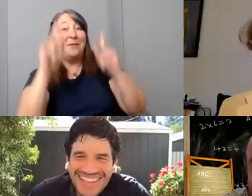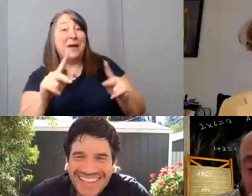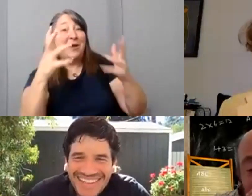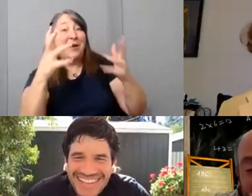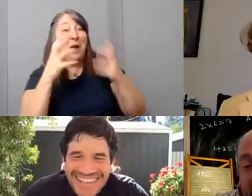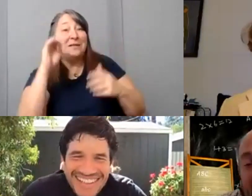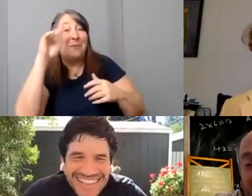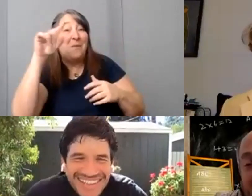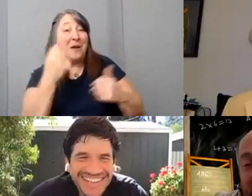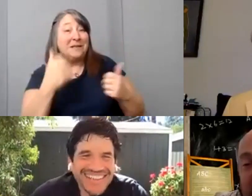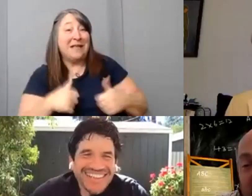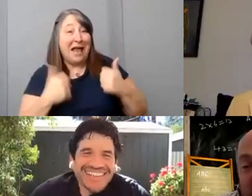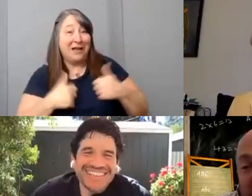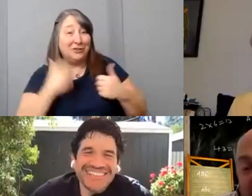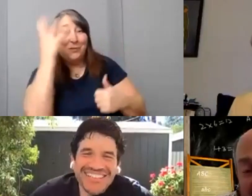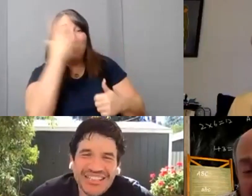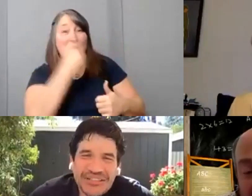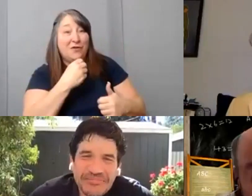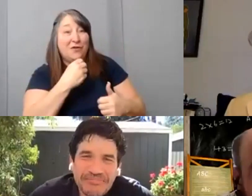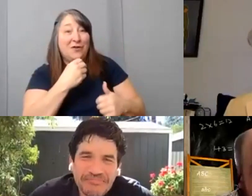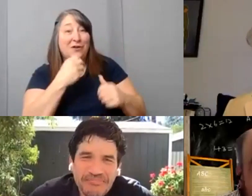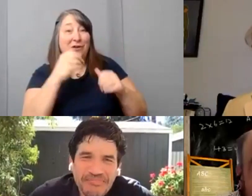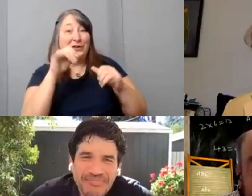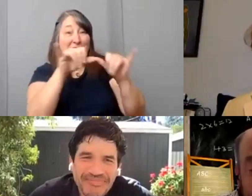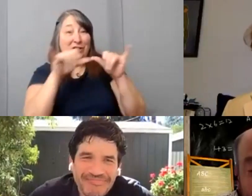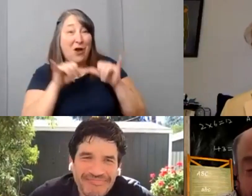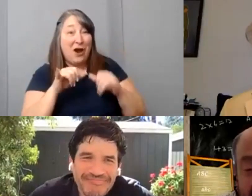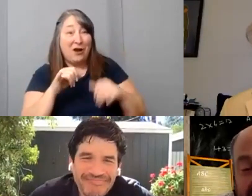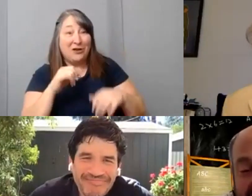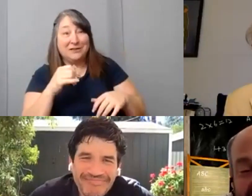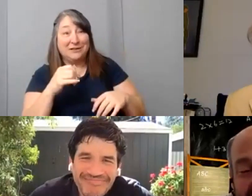[Danny] Yeah. Mark's yard just mocks me from afar.